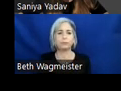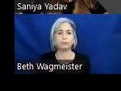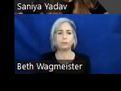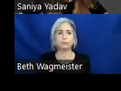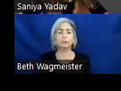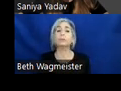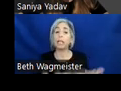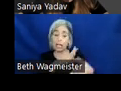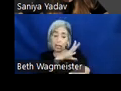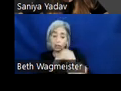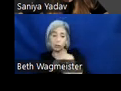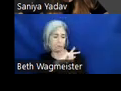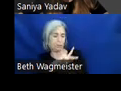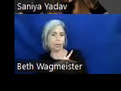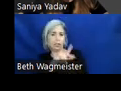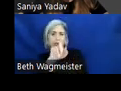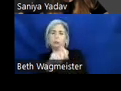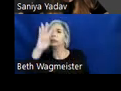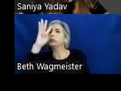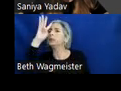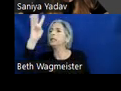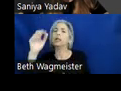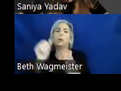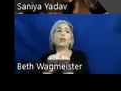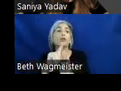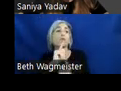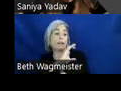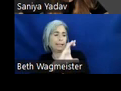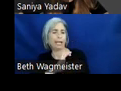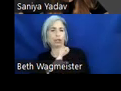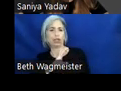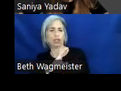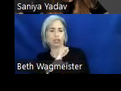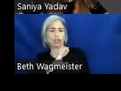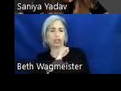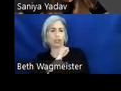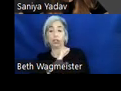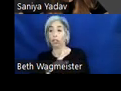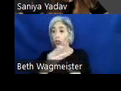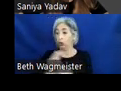Inclusive personas should be created with real characteristics based off of interviews, surveys,